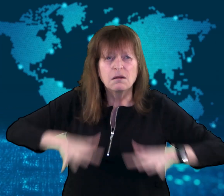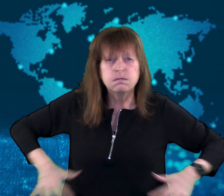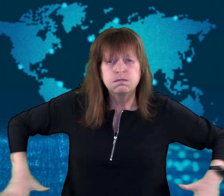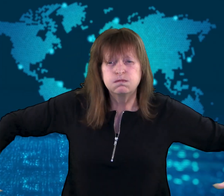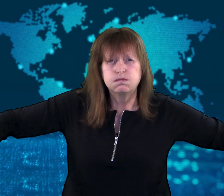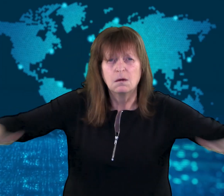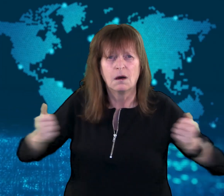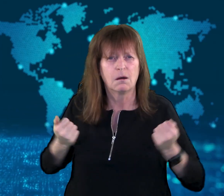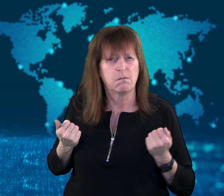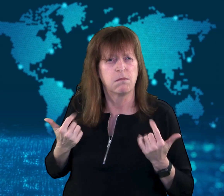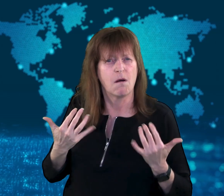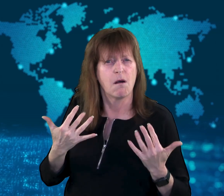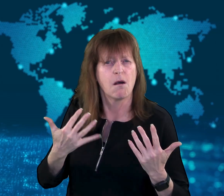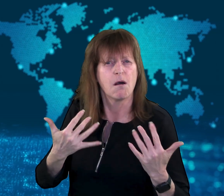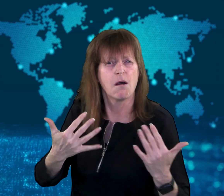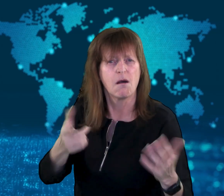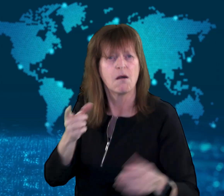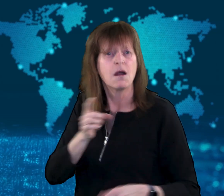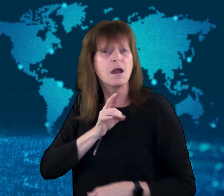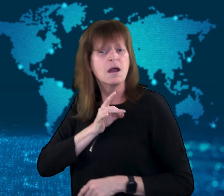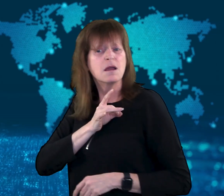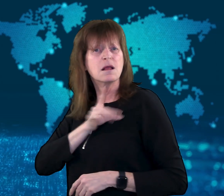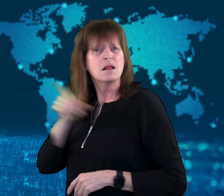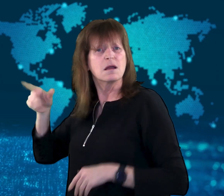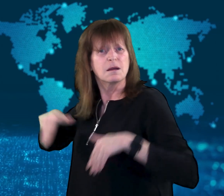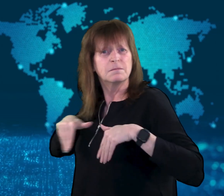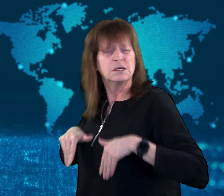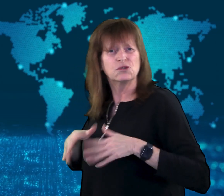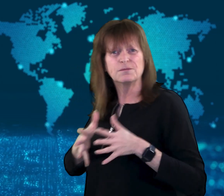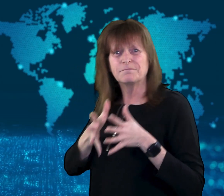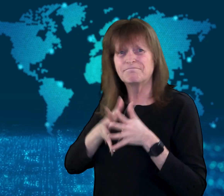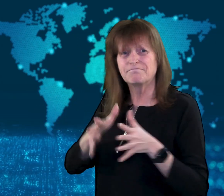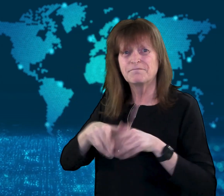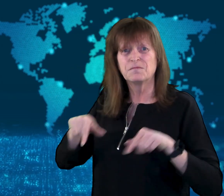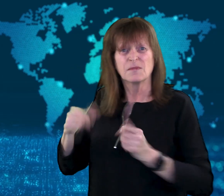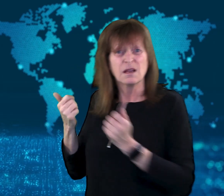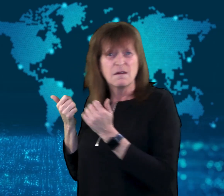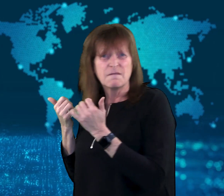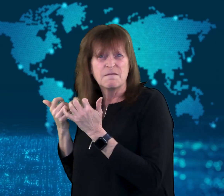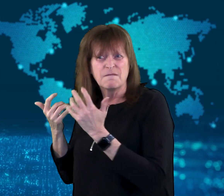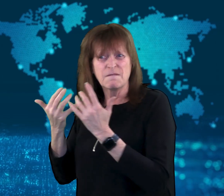Chile's Interior Minister said that the fires have burned